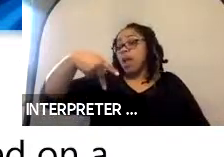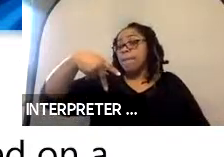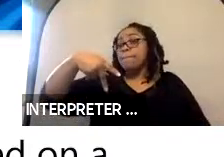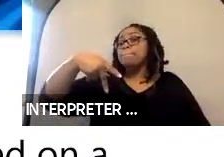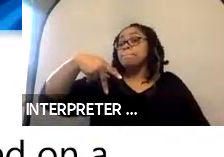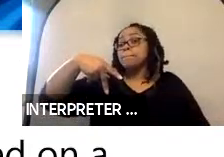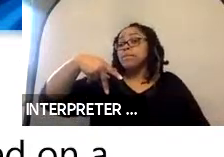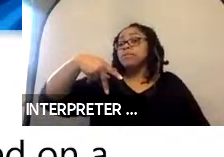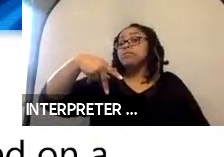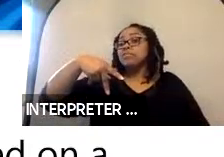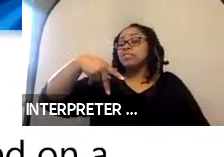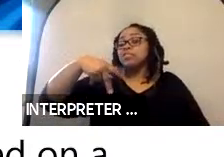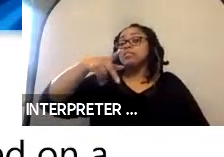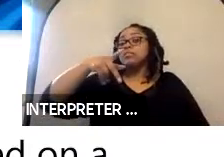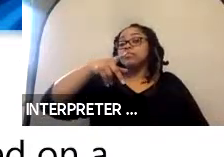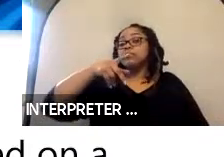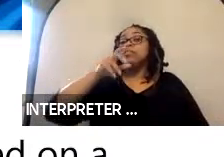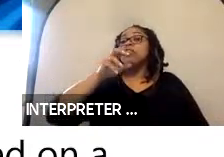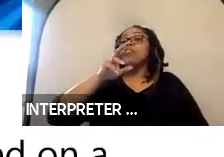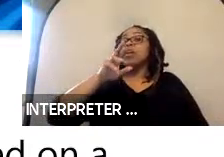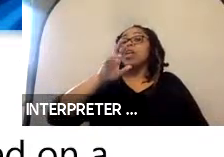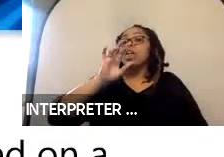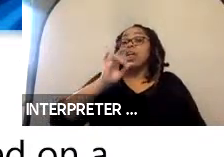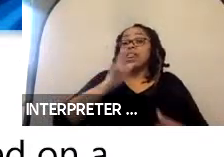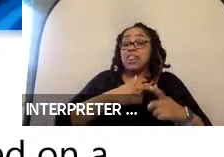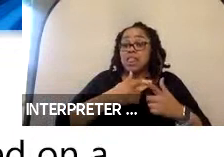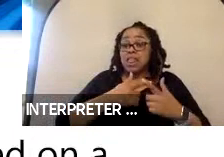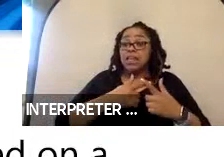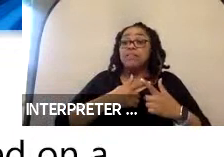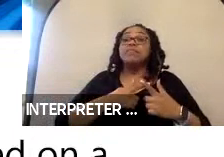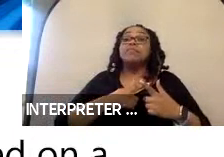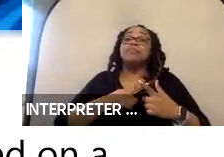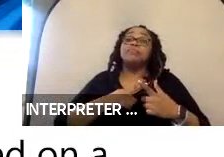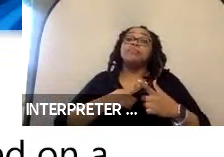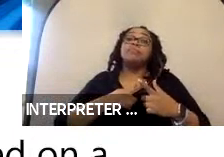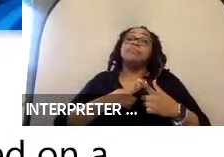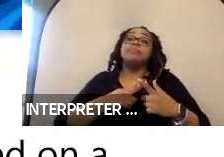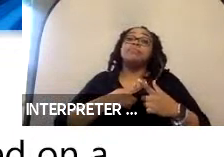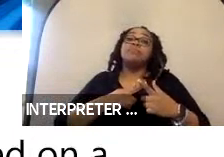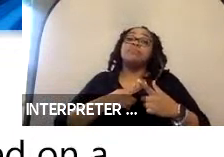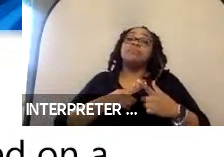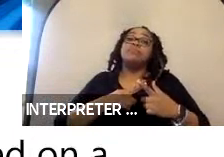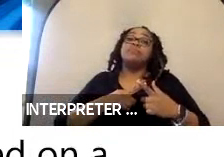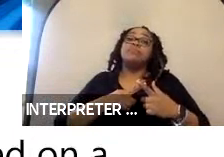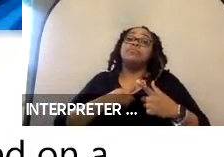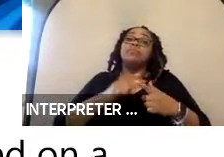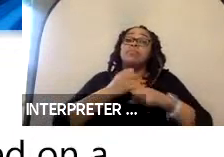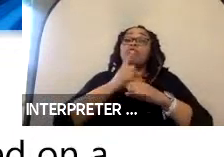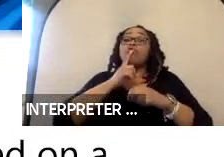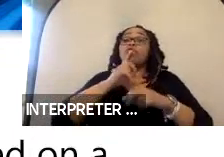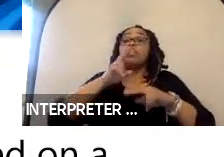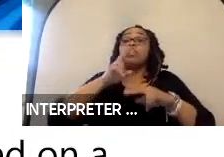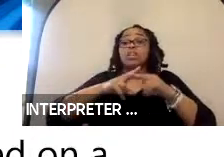deploy the lift or ramp, and then autonomously secure the chair when the passenger is aboard.